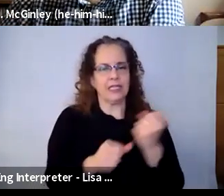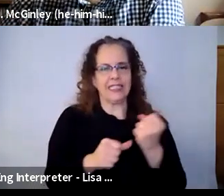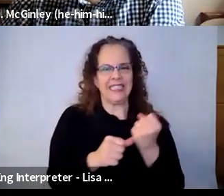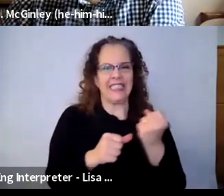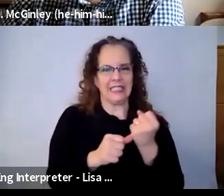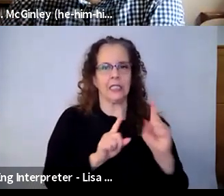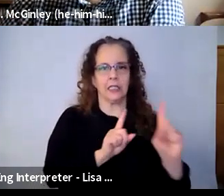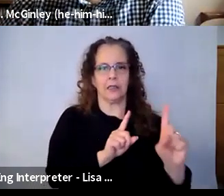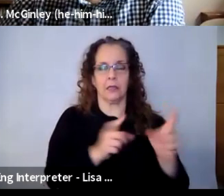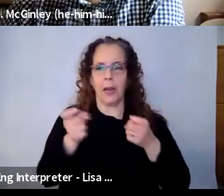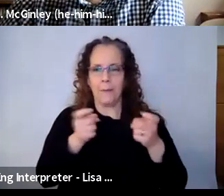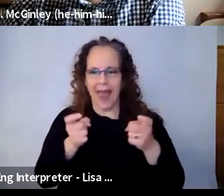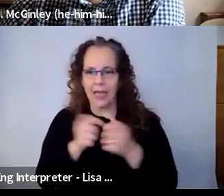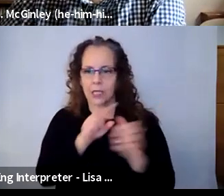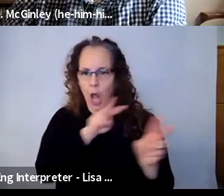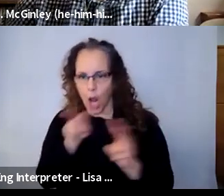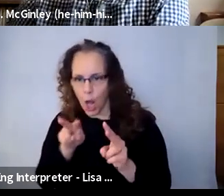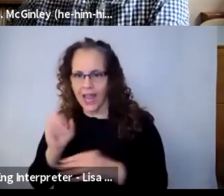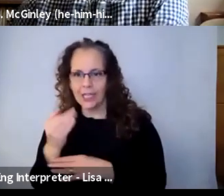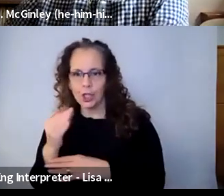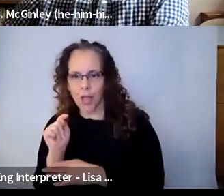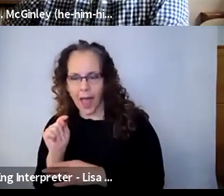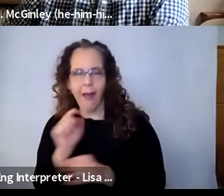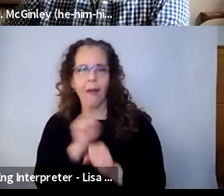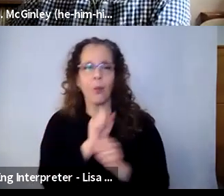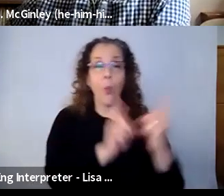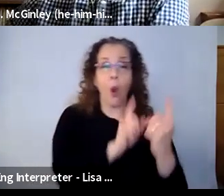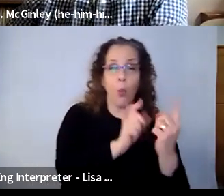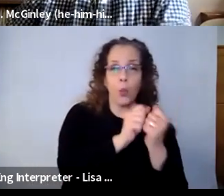manage the chat, work one on one with a student having trouble,